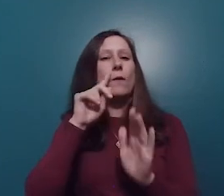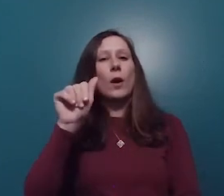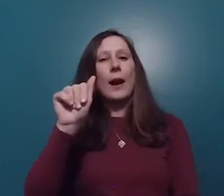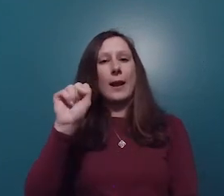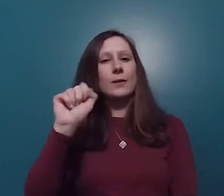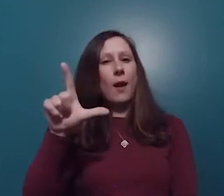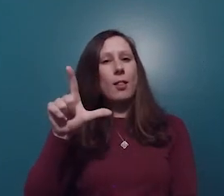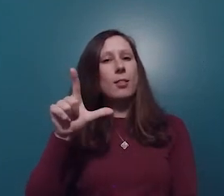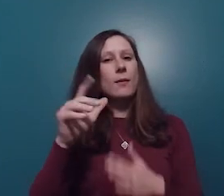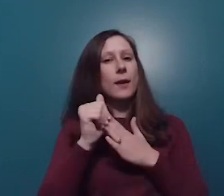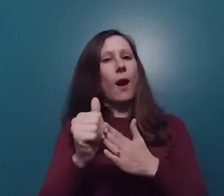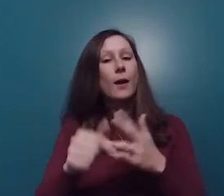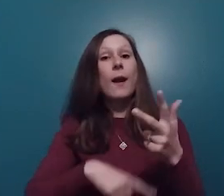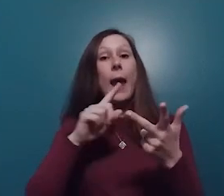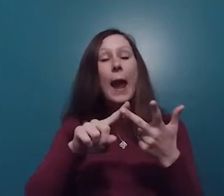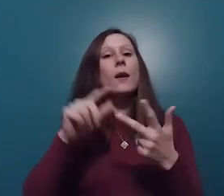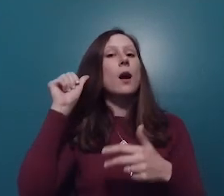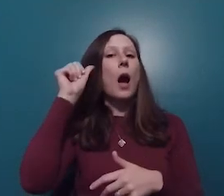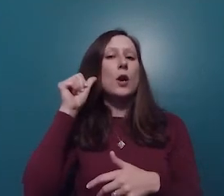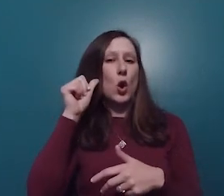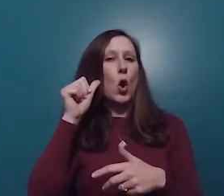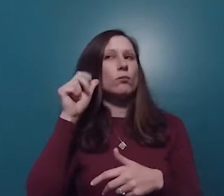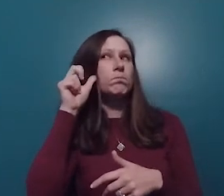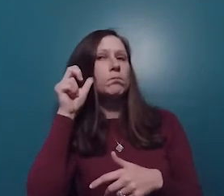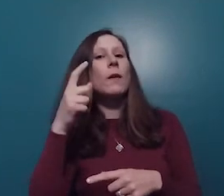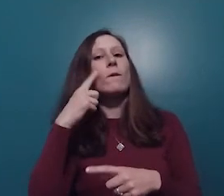video of the ASL guide and audio for the large print